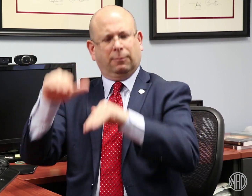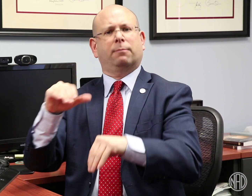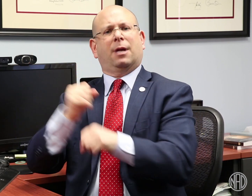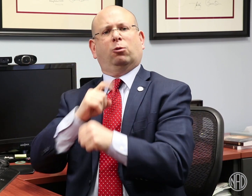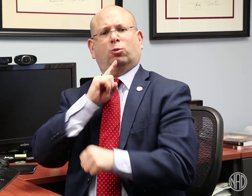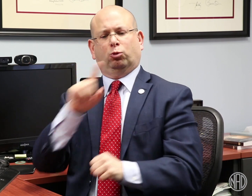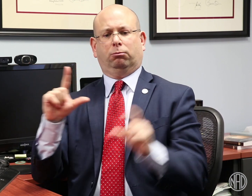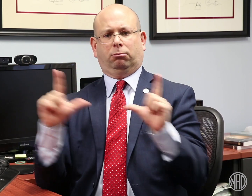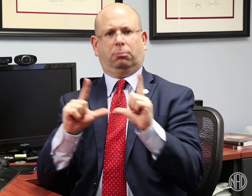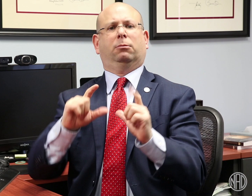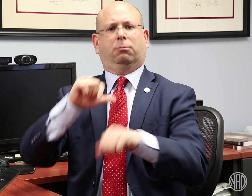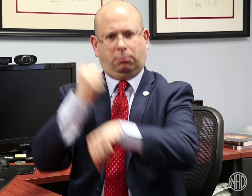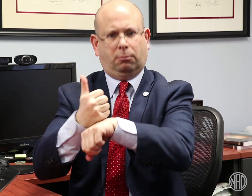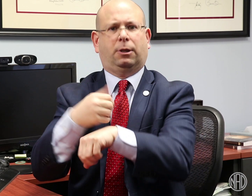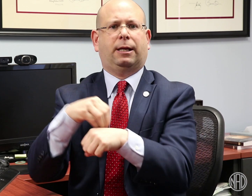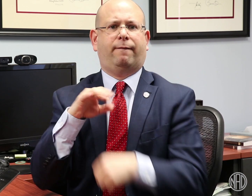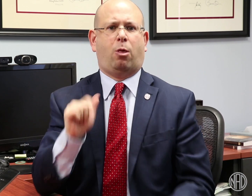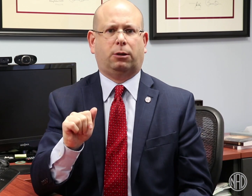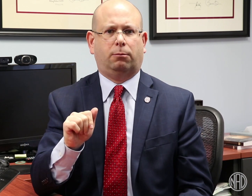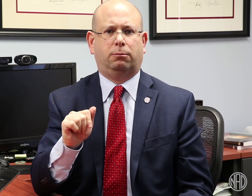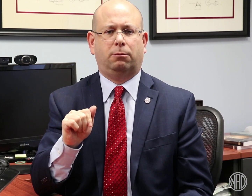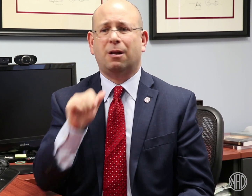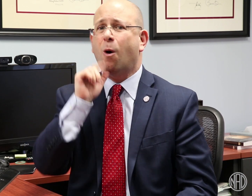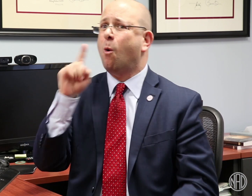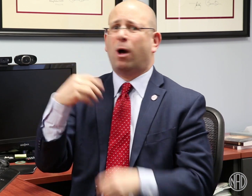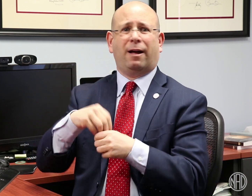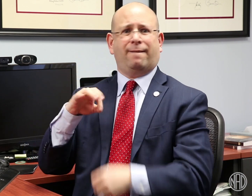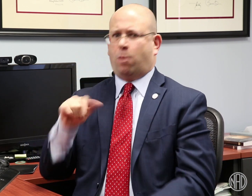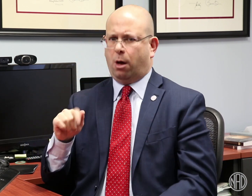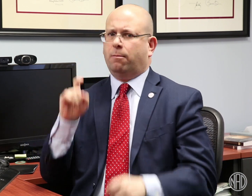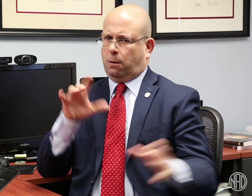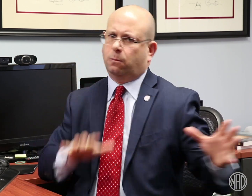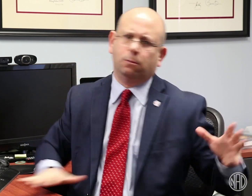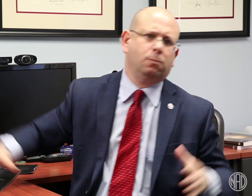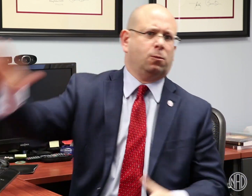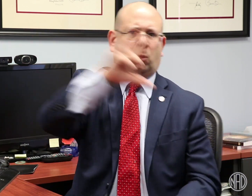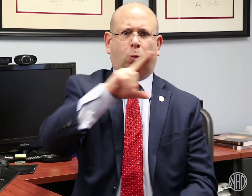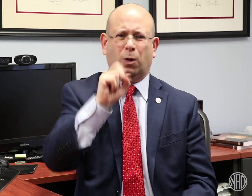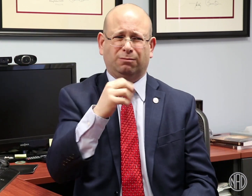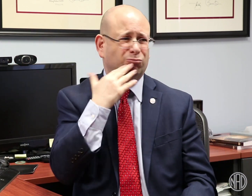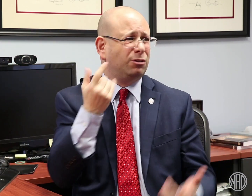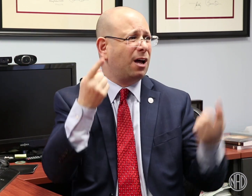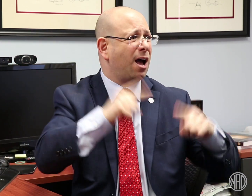to pass an interpreter licensure law! However, we want licensure law to be in place in all states in the U.S., not just Florida.